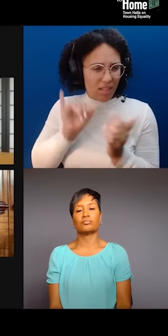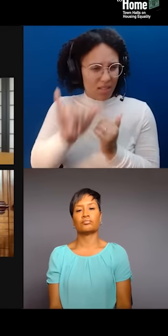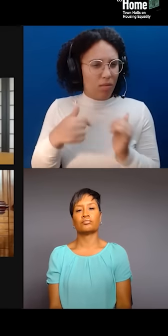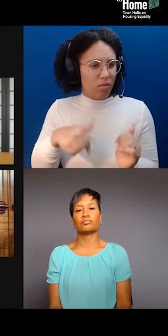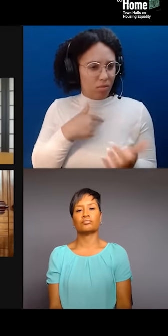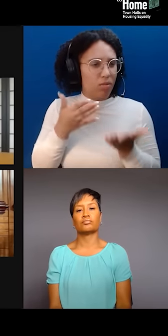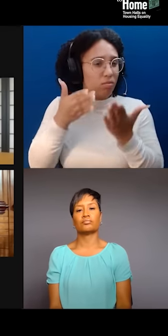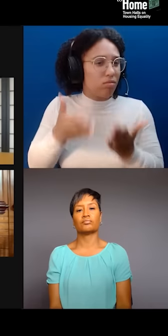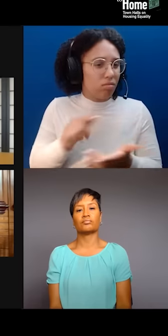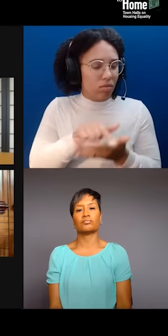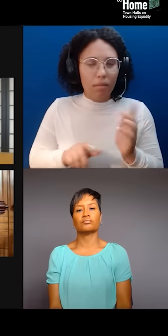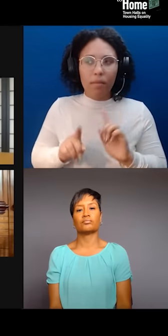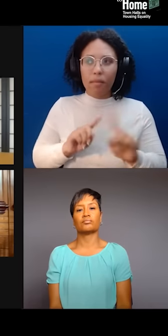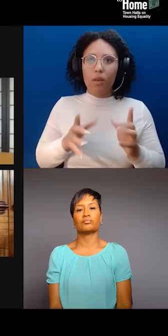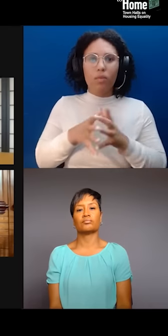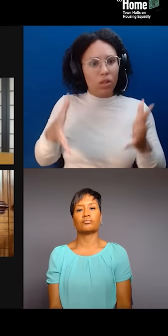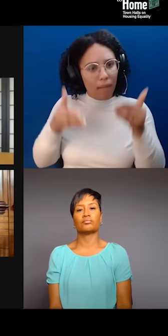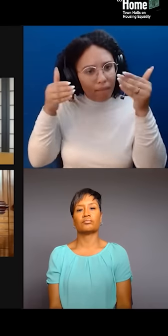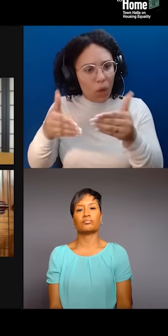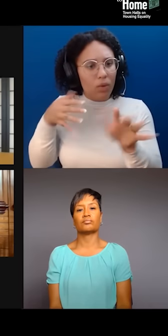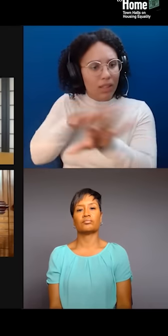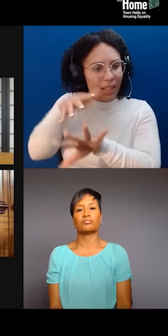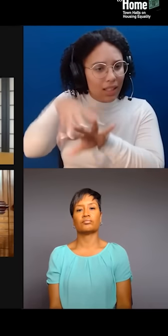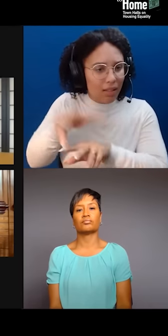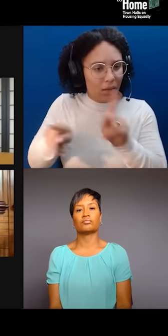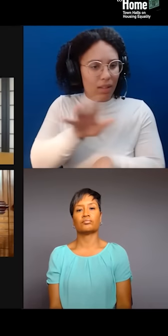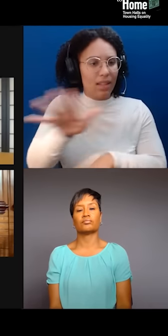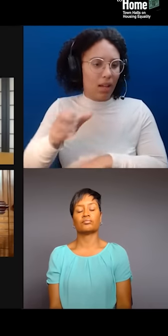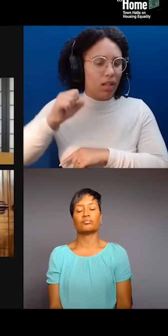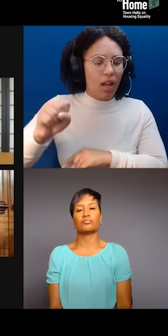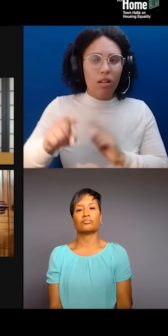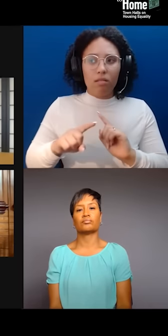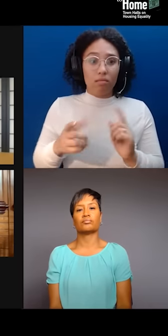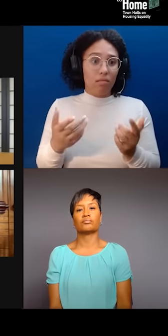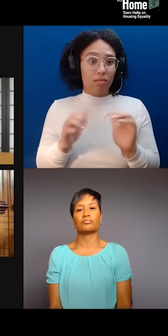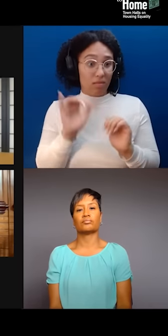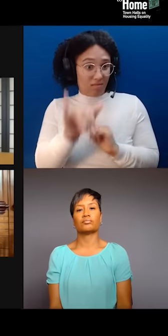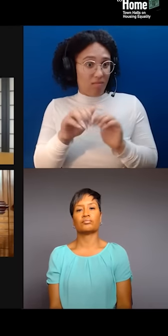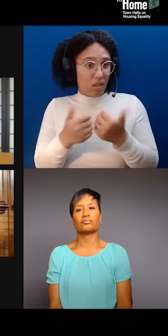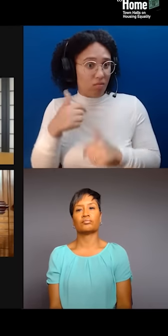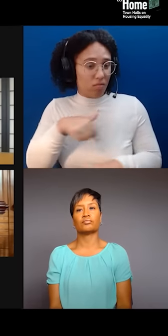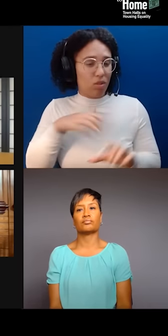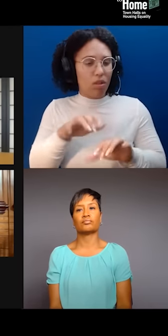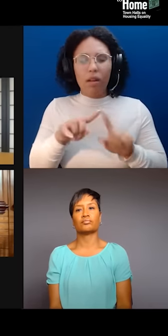And I'm so interested in continuing this conversation. But, you know, I wanna say, and I don't know, I'm gonna take this second just to, like,